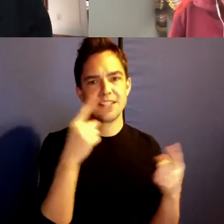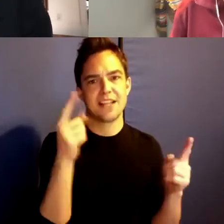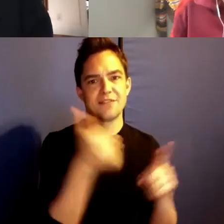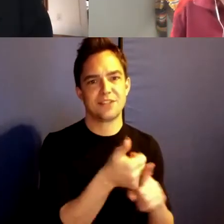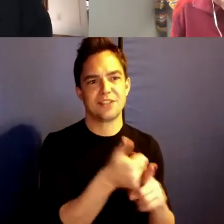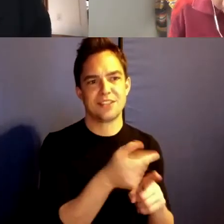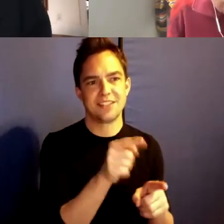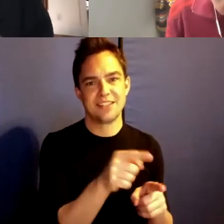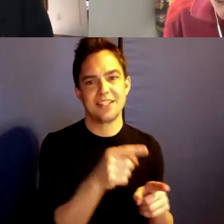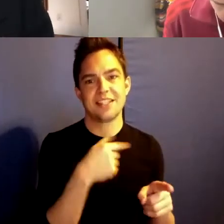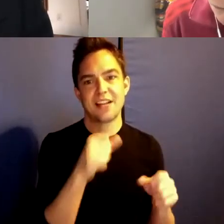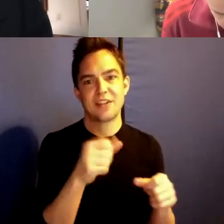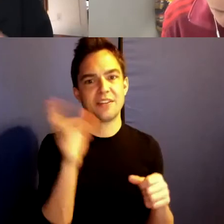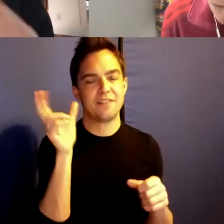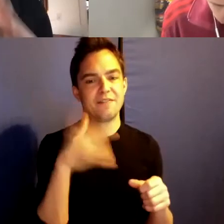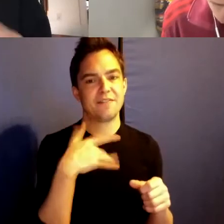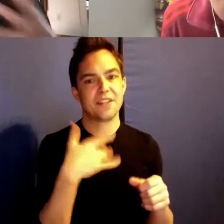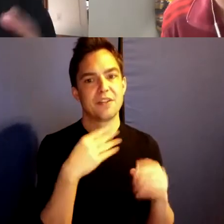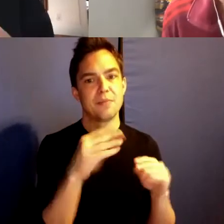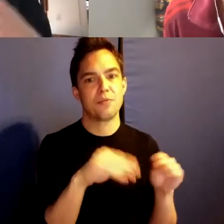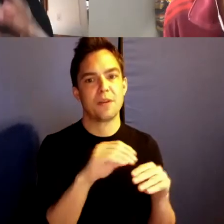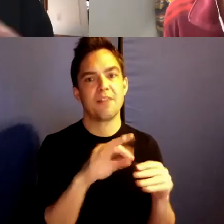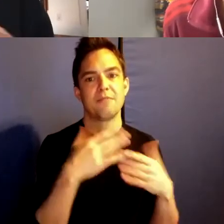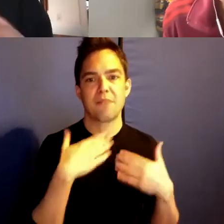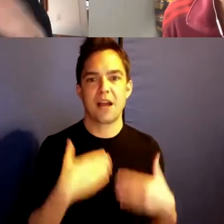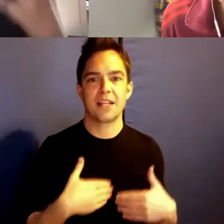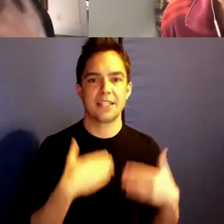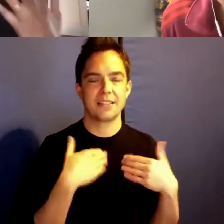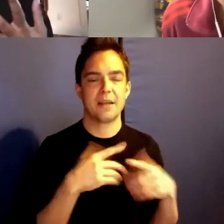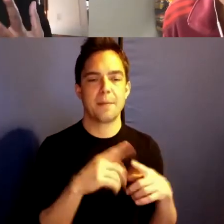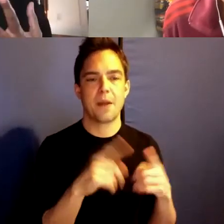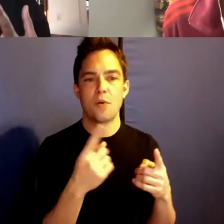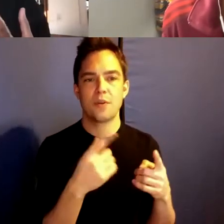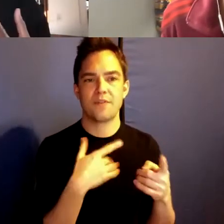I could feel the movement of bodies, but I was always literally a little bit lost in